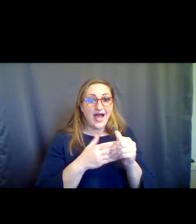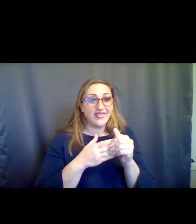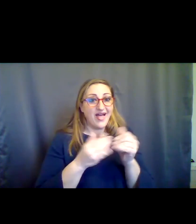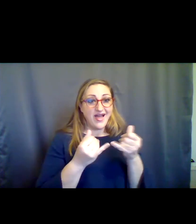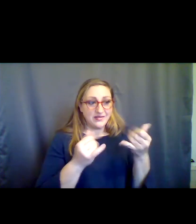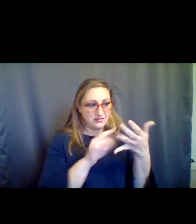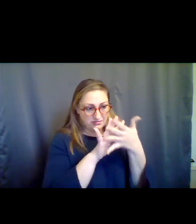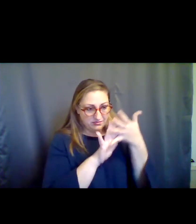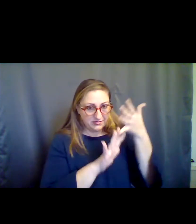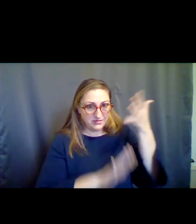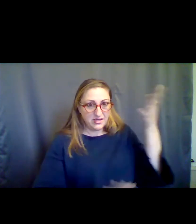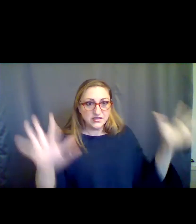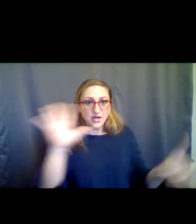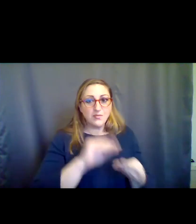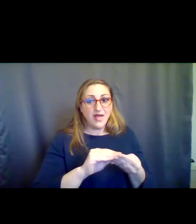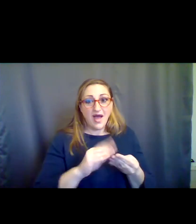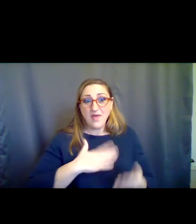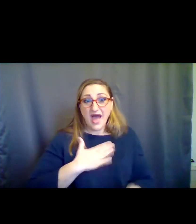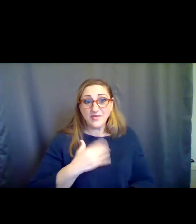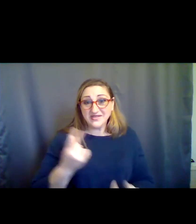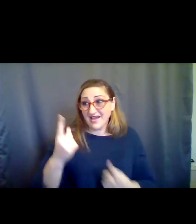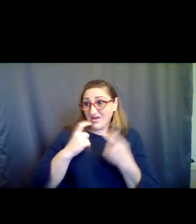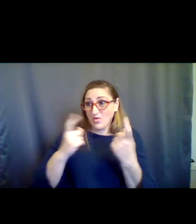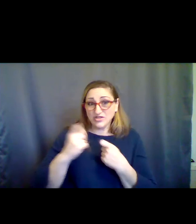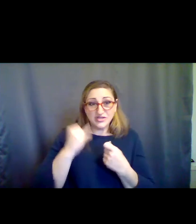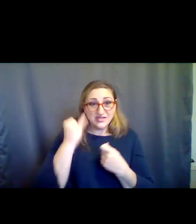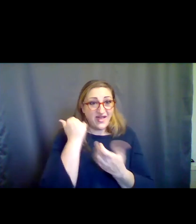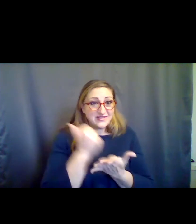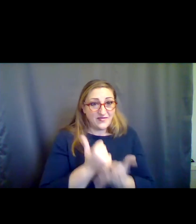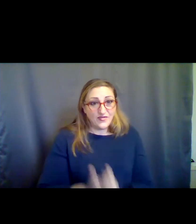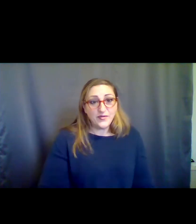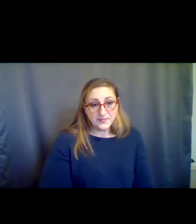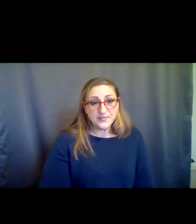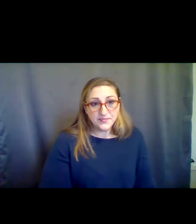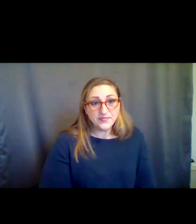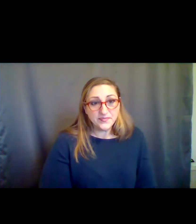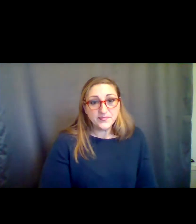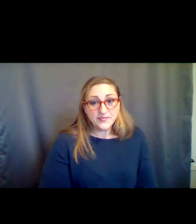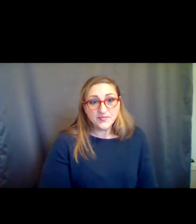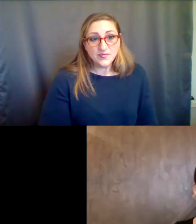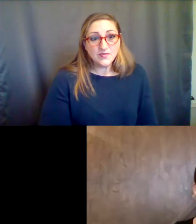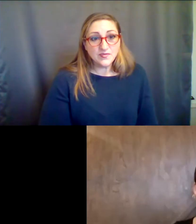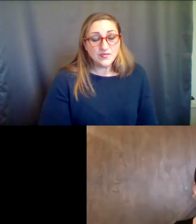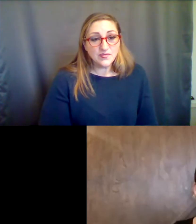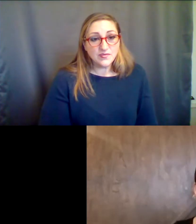amazing and extremely complete, but I'm happy to take any questions if that's helpful.